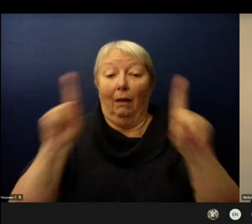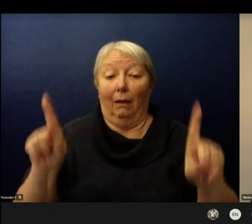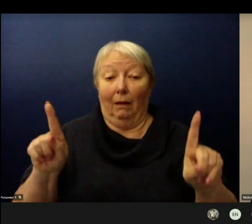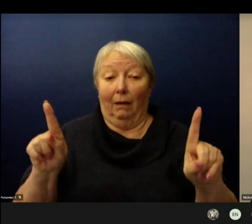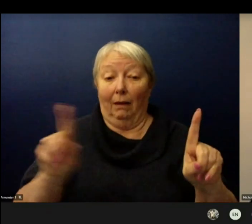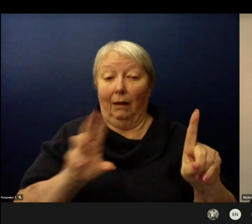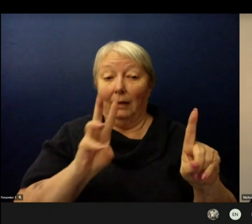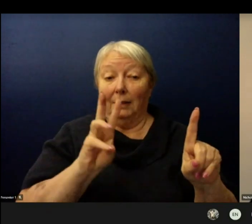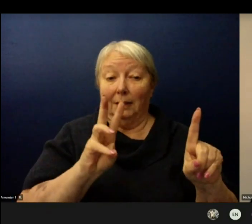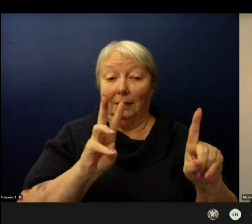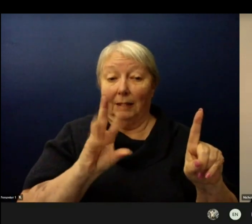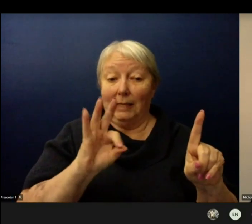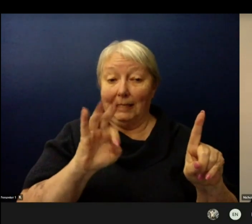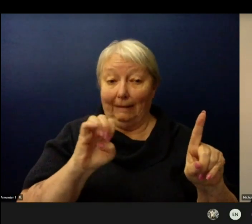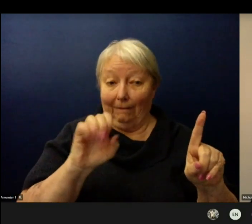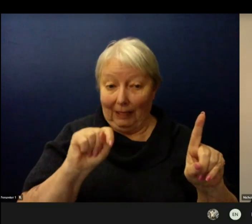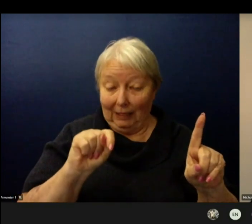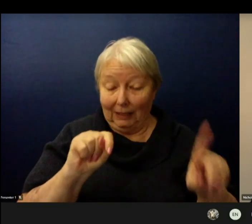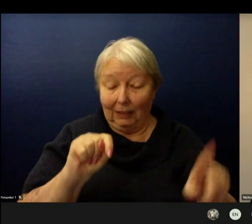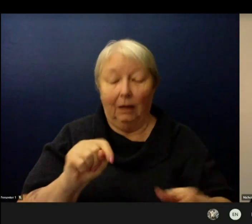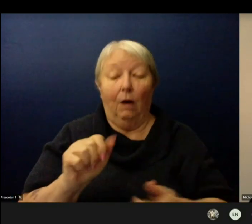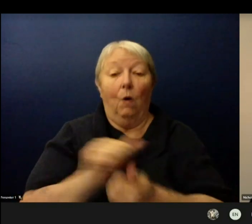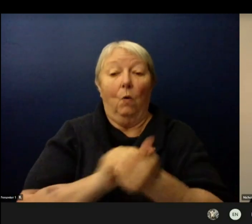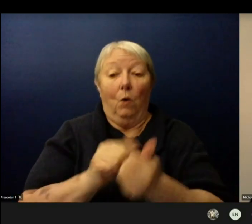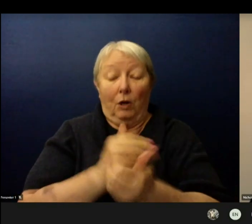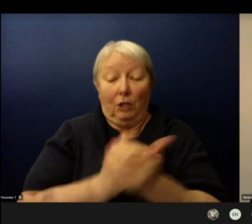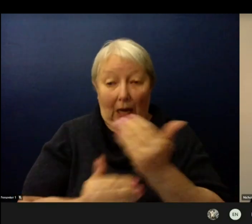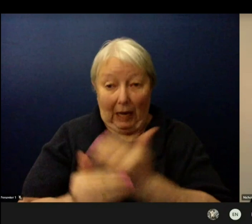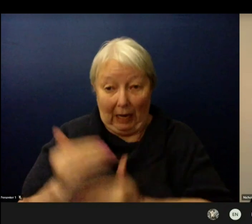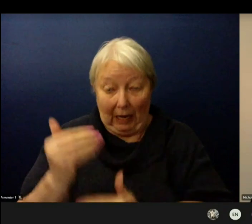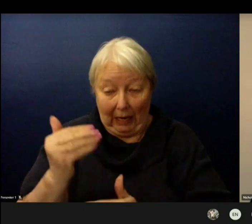Our daily health screening. And cleaning and disinfecting.